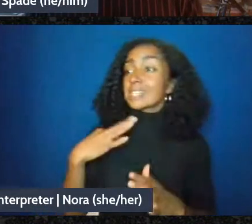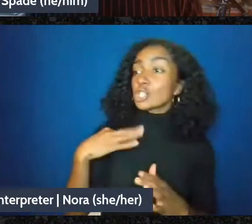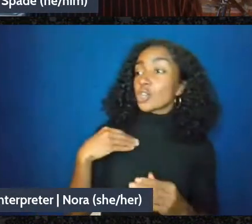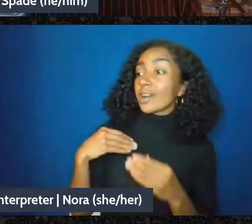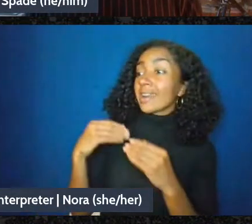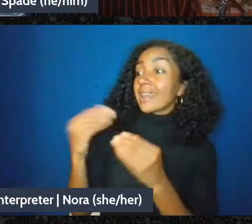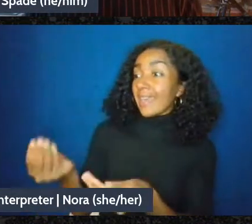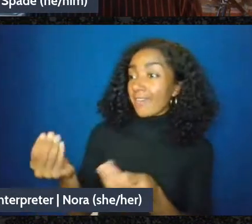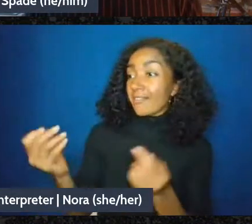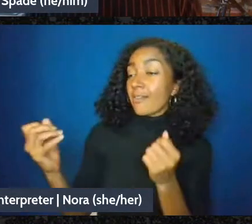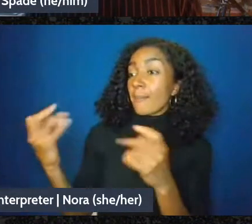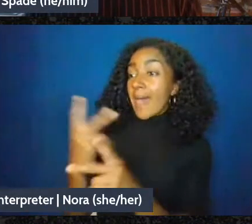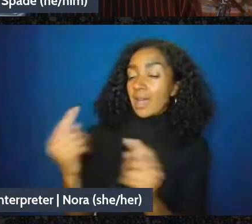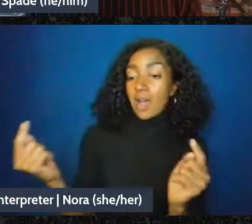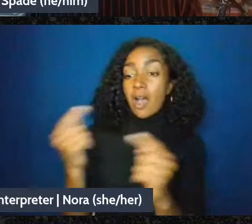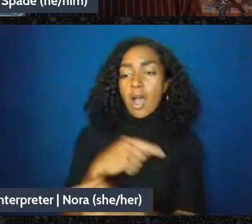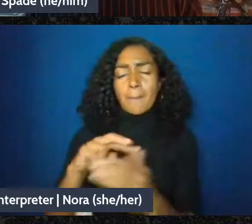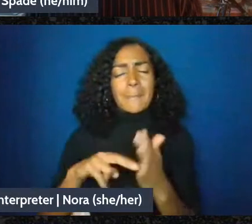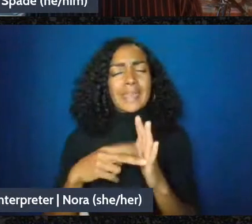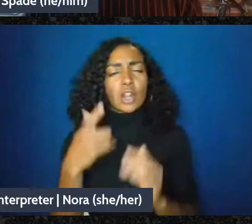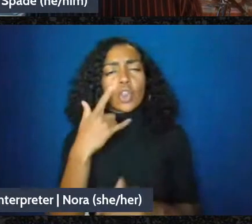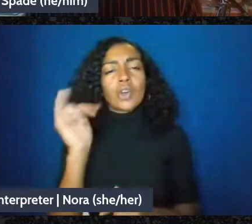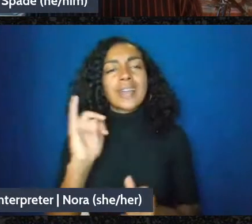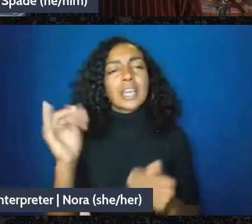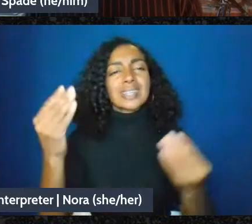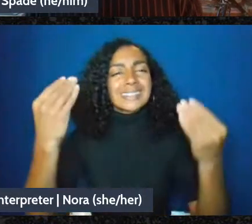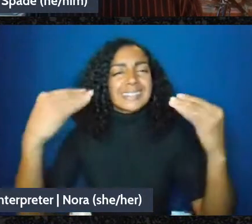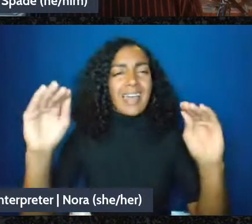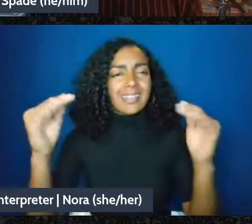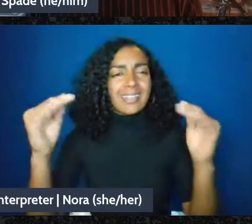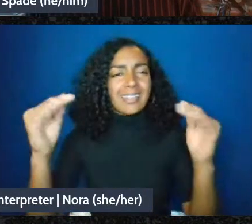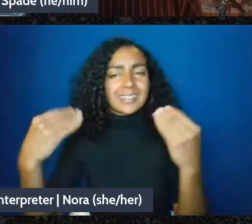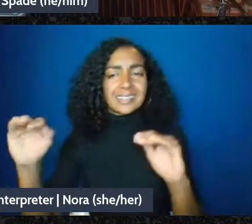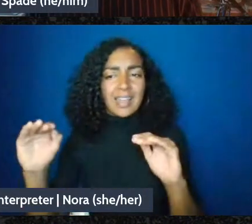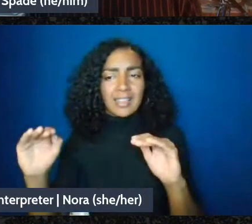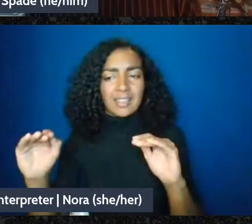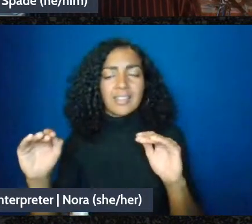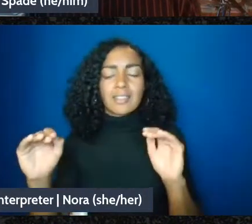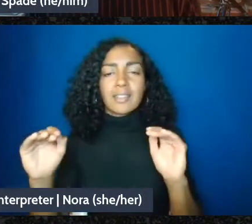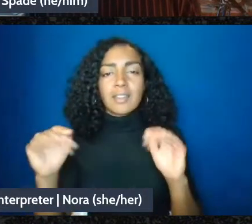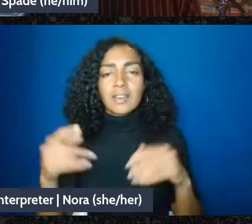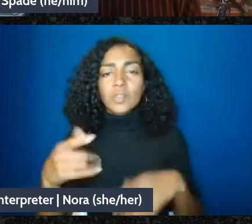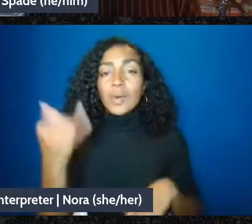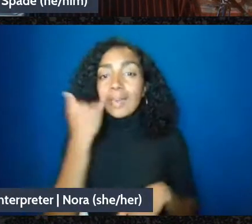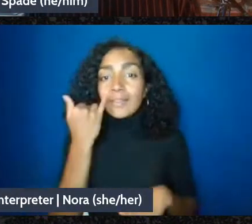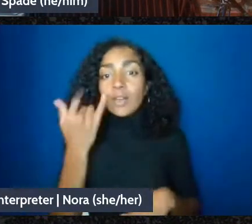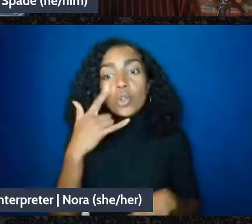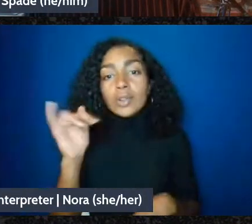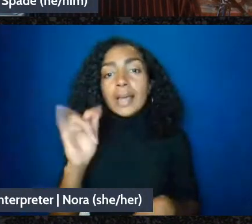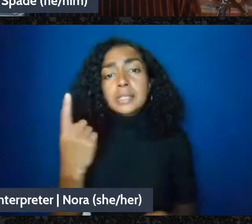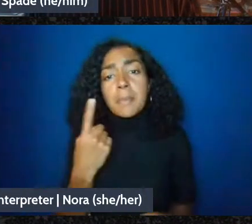if it's really something that's-that's truly nominal, I would not worry about it, if it's